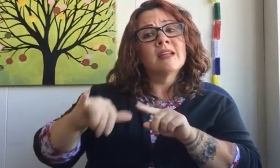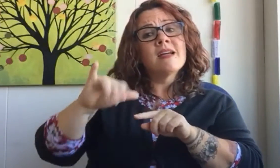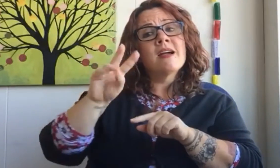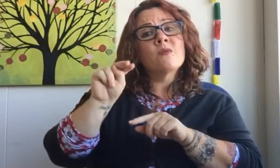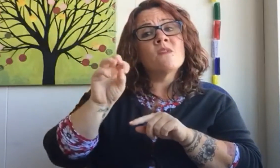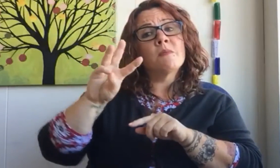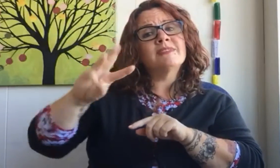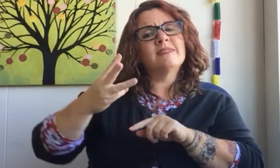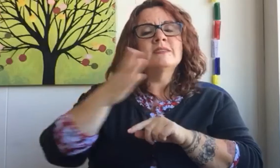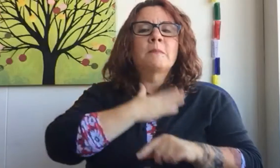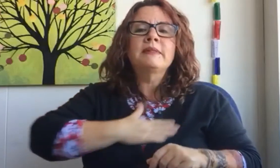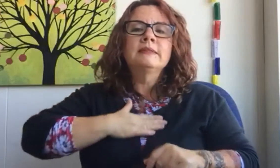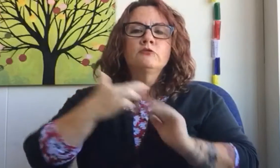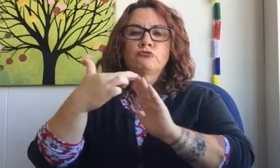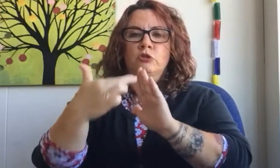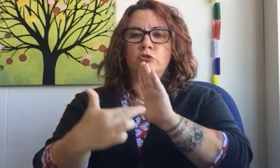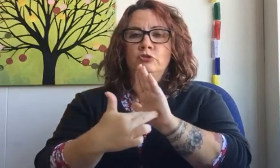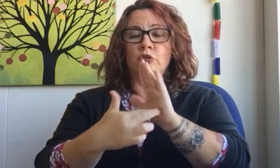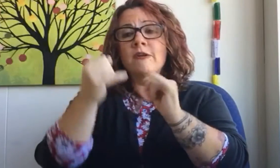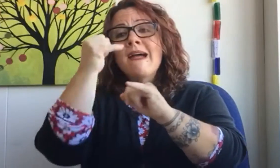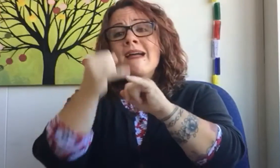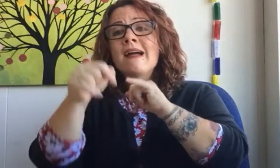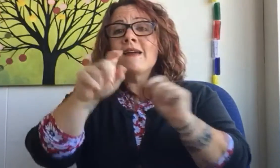Please register for the Nov 6th workshop.